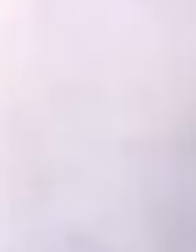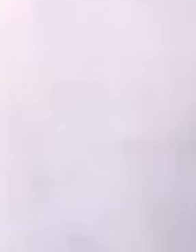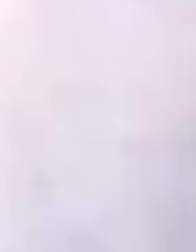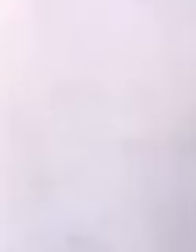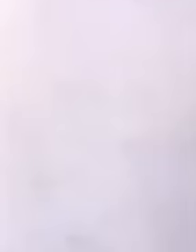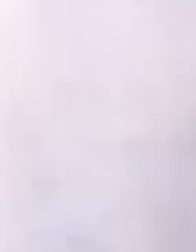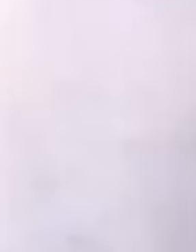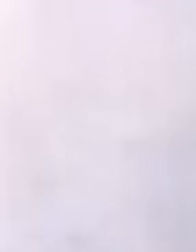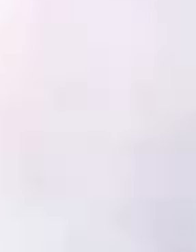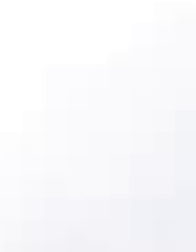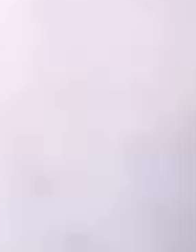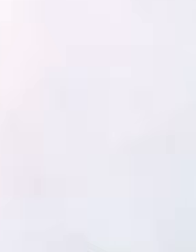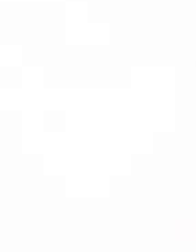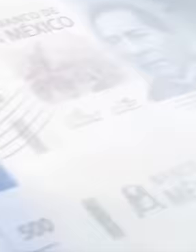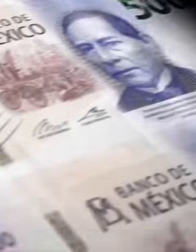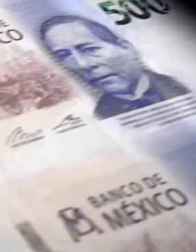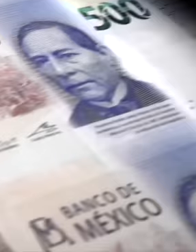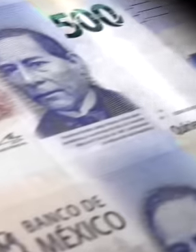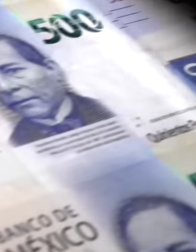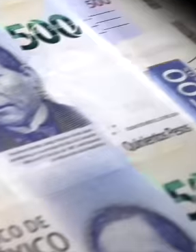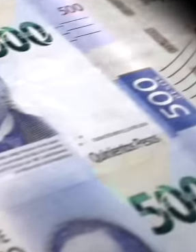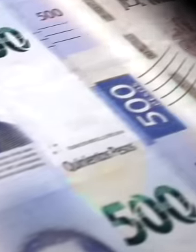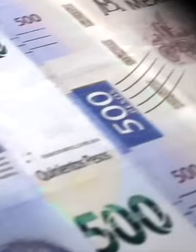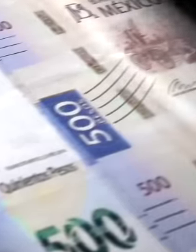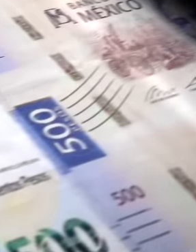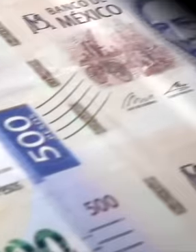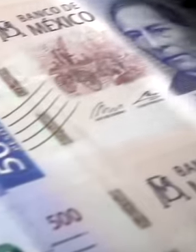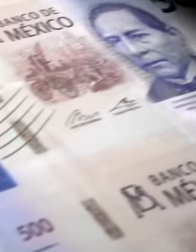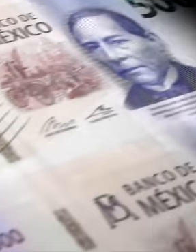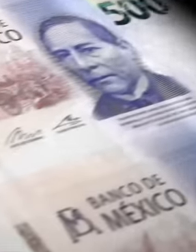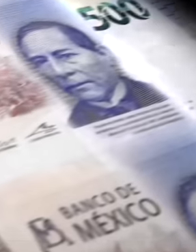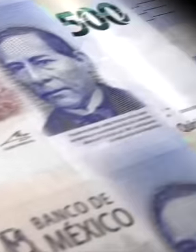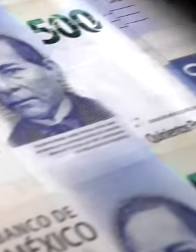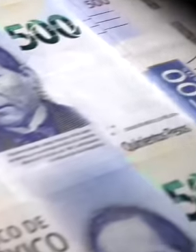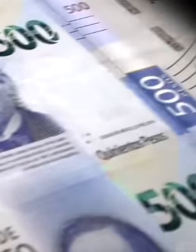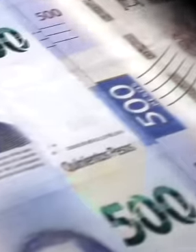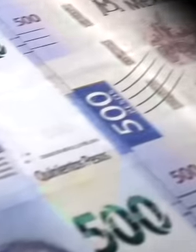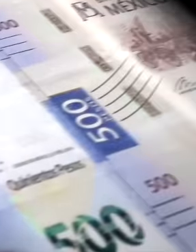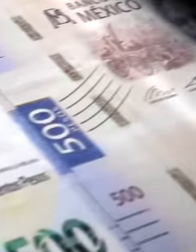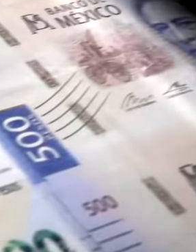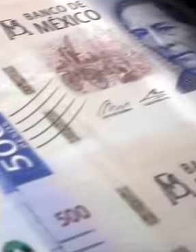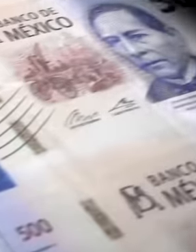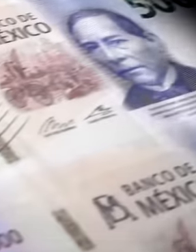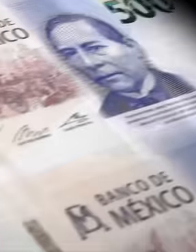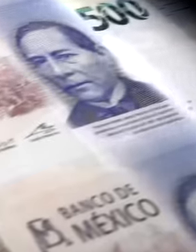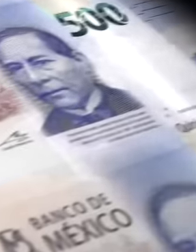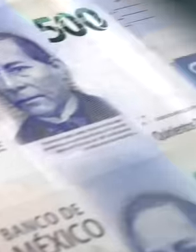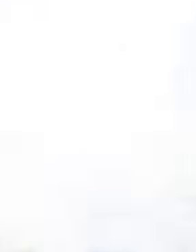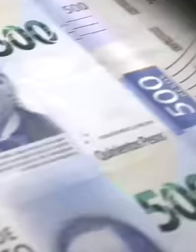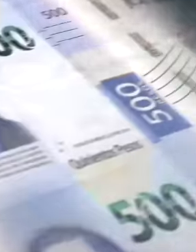millions of pesos are at stake that they will lose with the approval of this Reform,